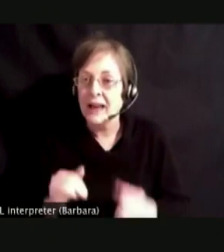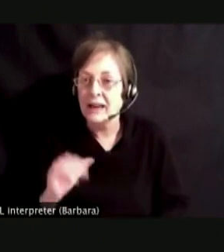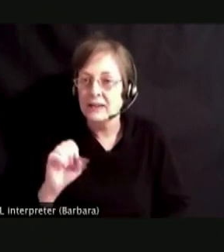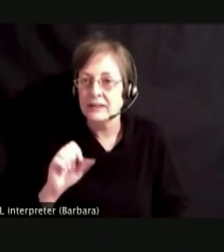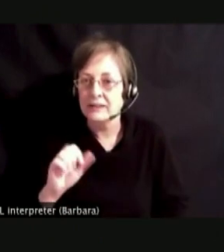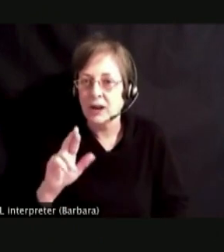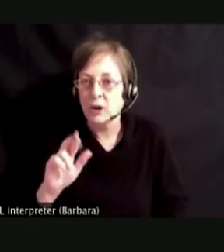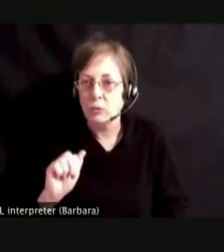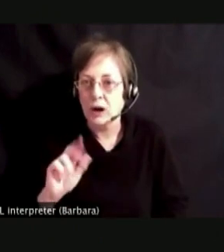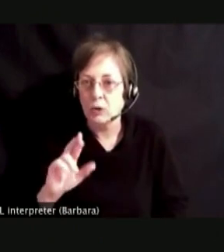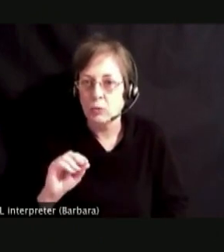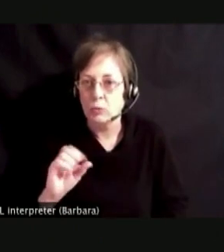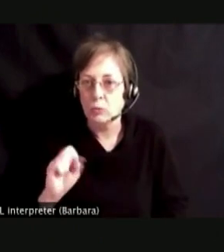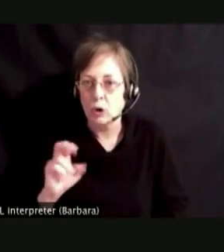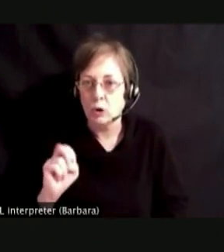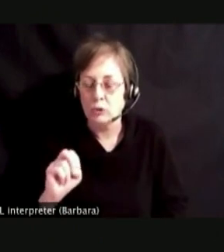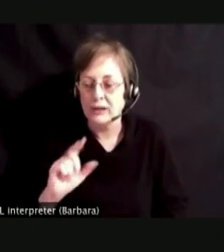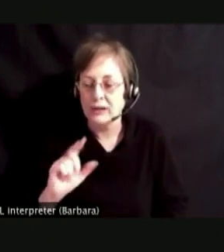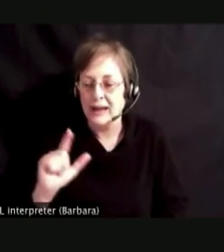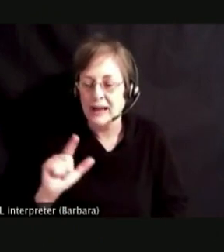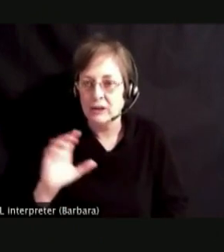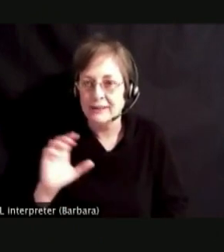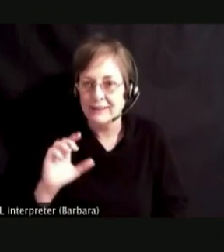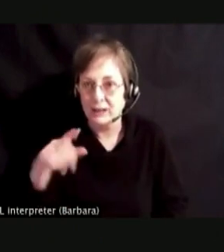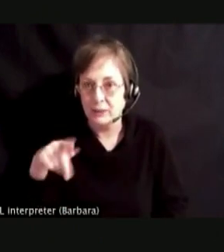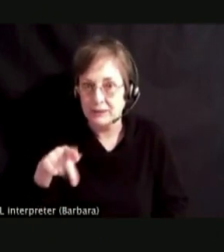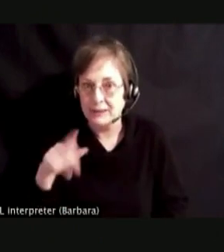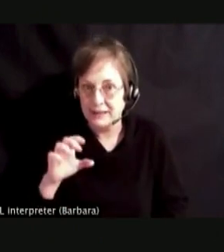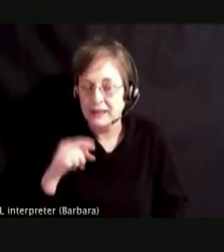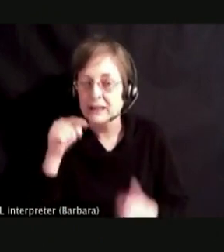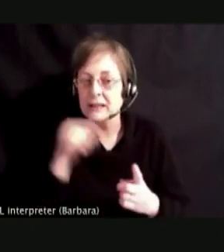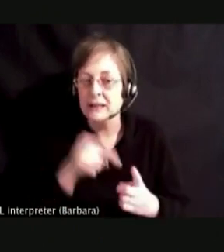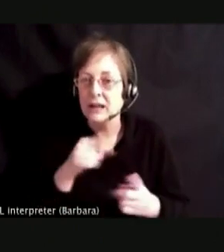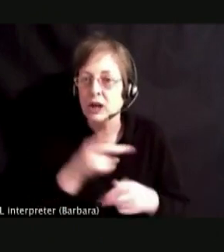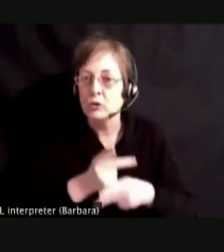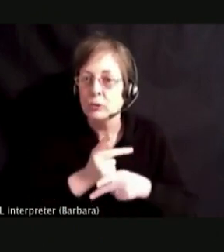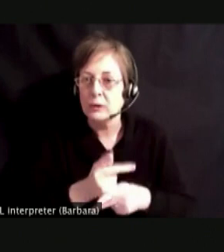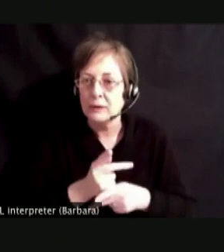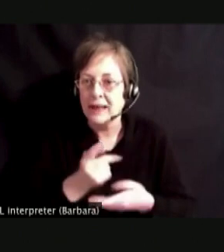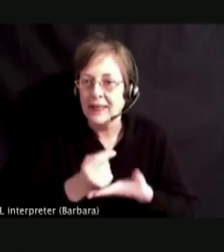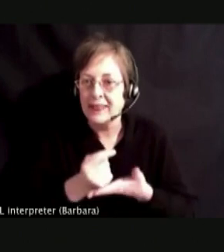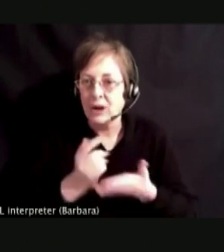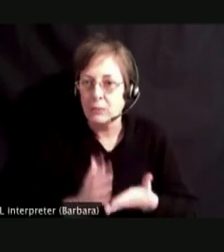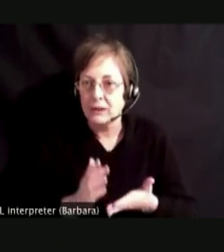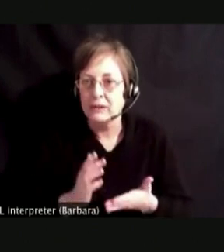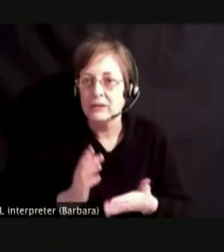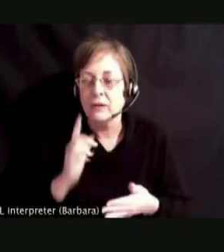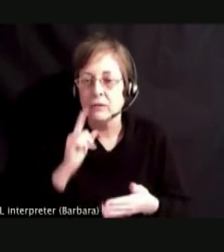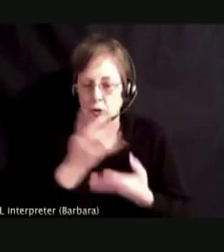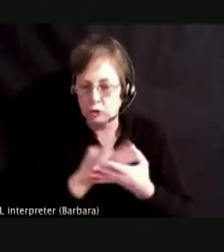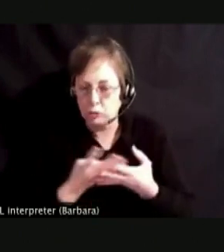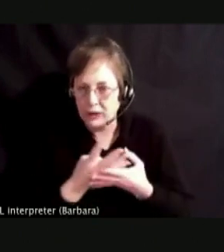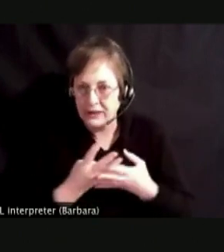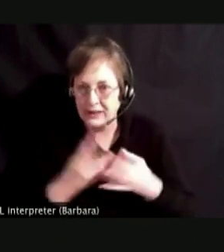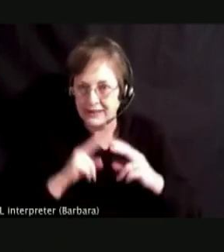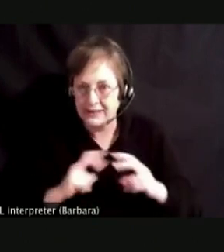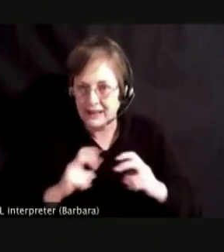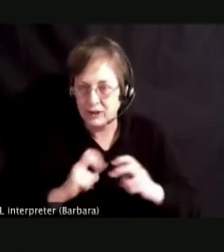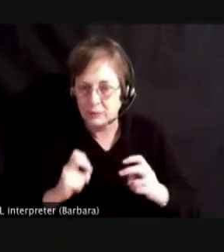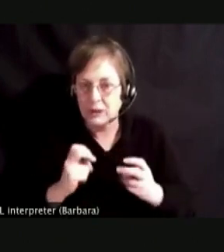SARA ROSE, WHO IS THE SUPERVISORY THERAPIST OF SCREENING AND ASSESSMENT SERVICES FOR CHILDREN,